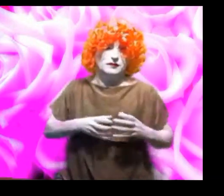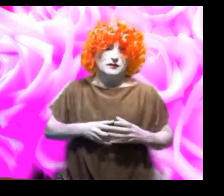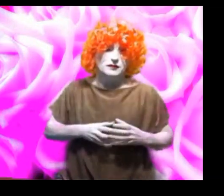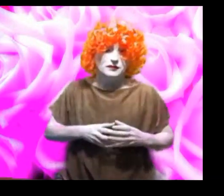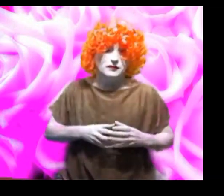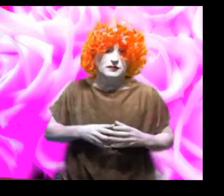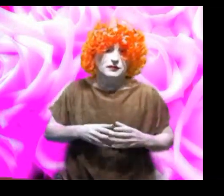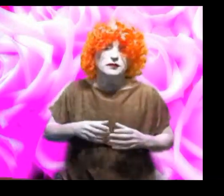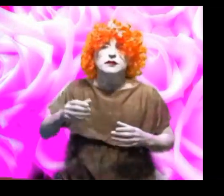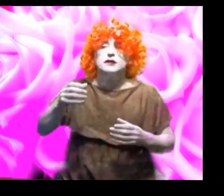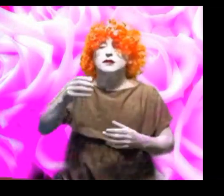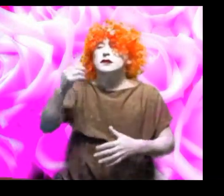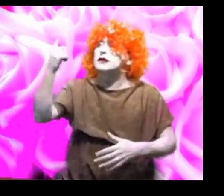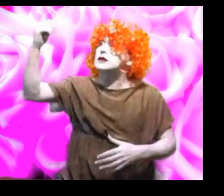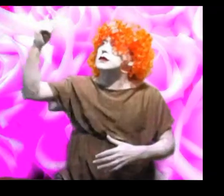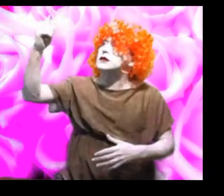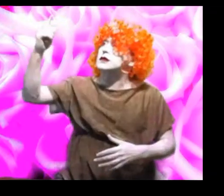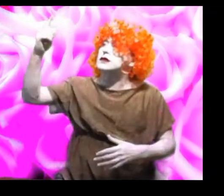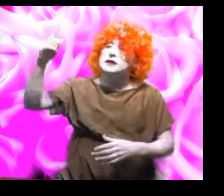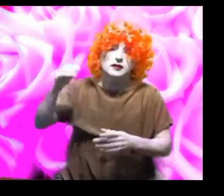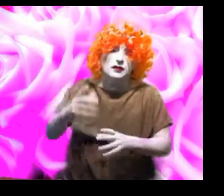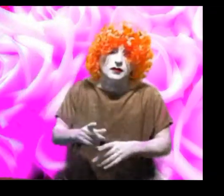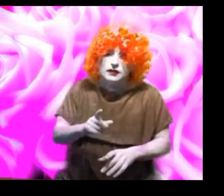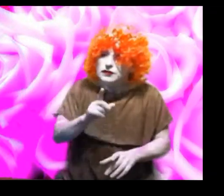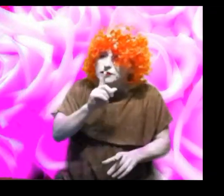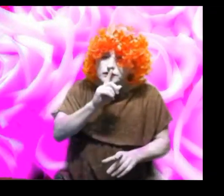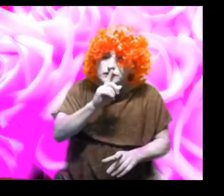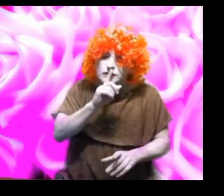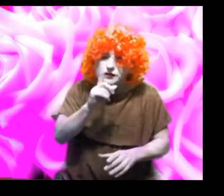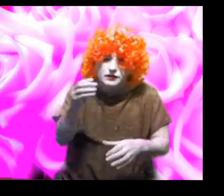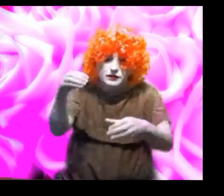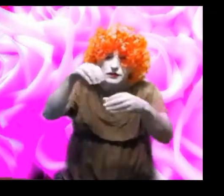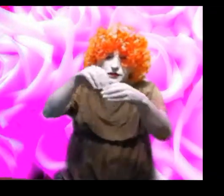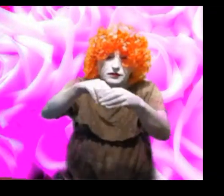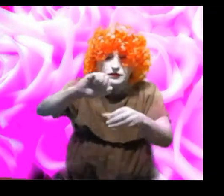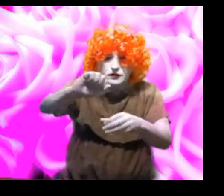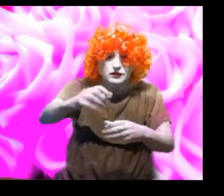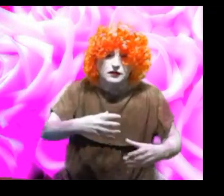God has put every secret of the universe into your heart before you were born.